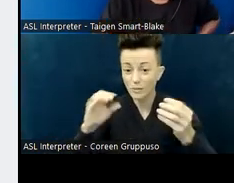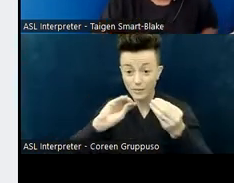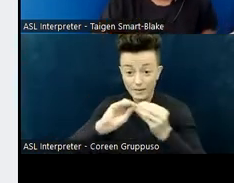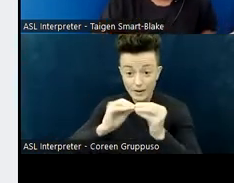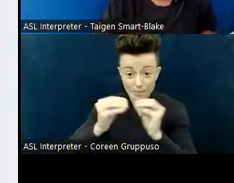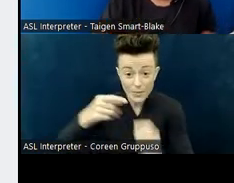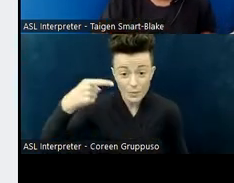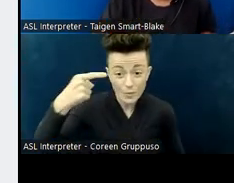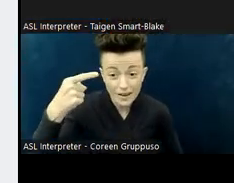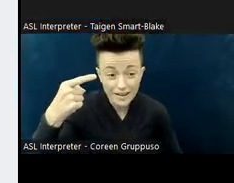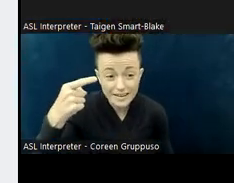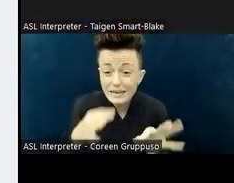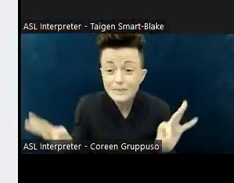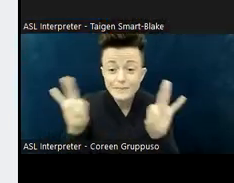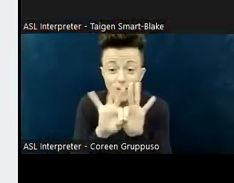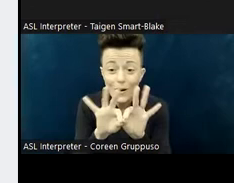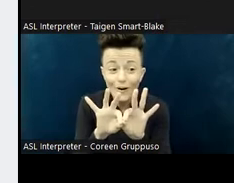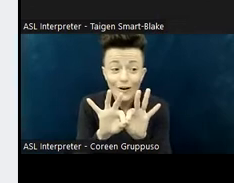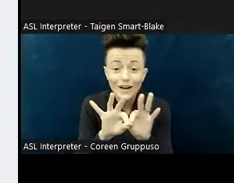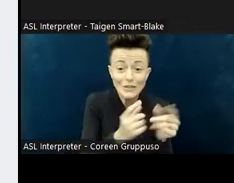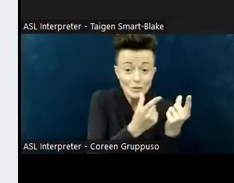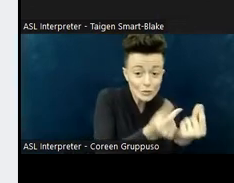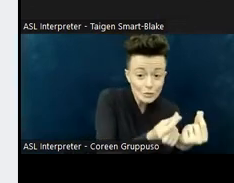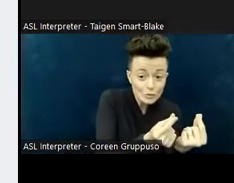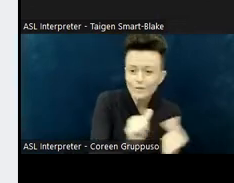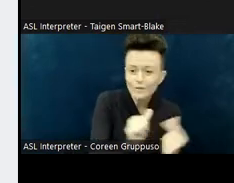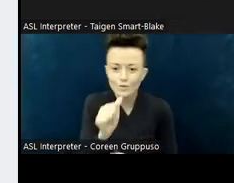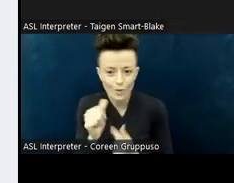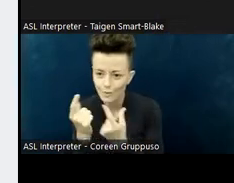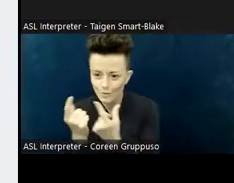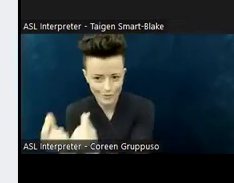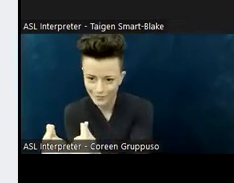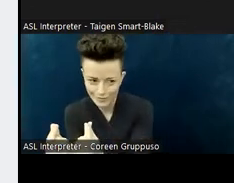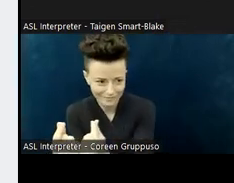You've heard that already from other speakers, but I think it's worth repeating.